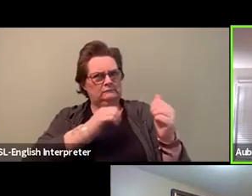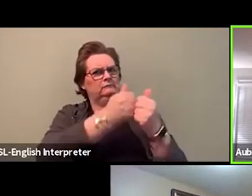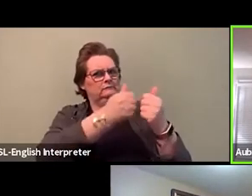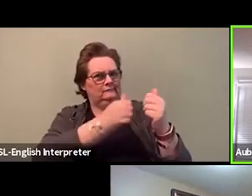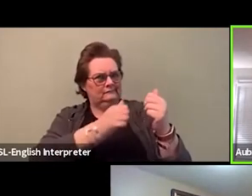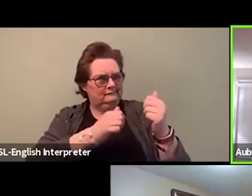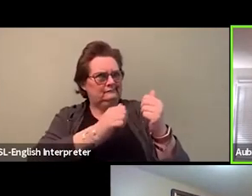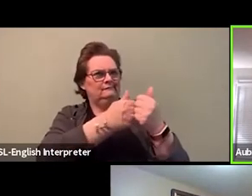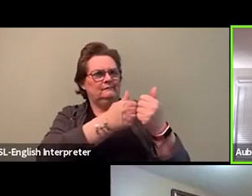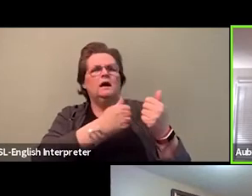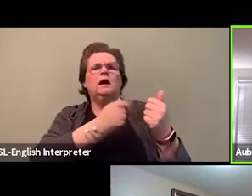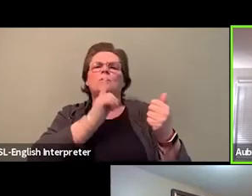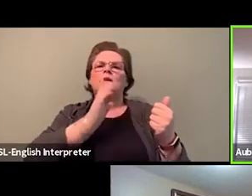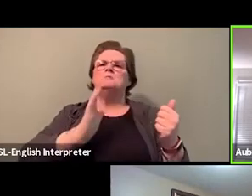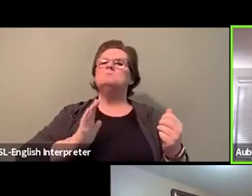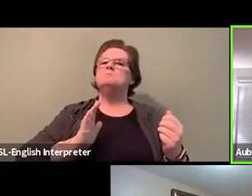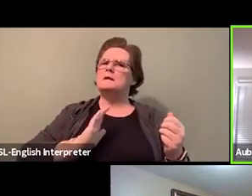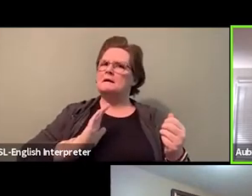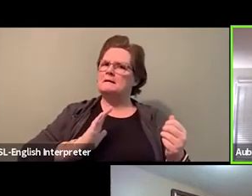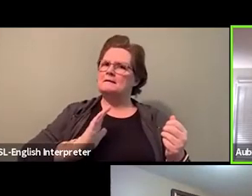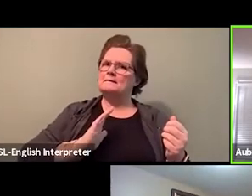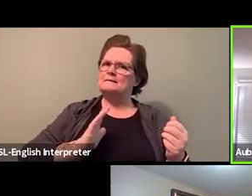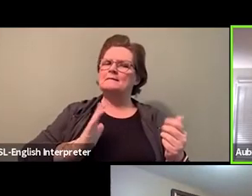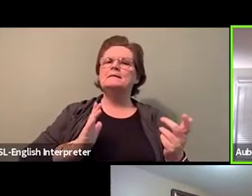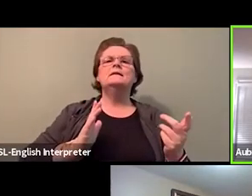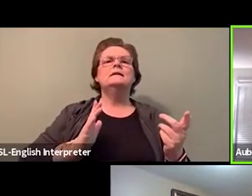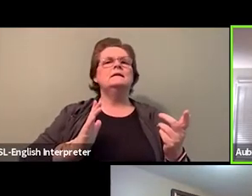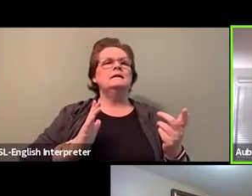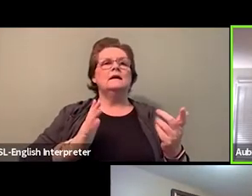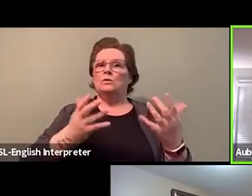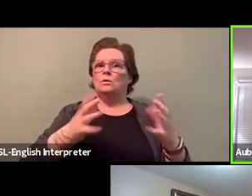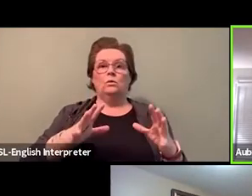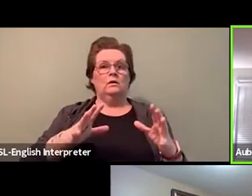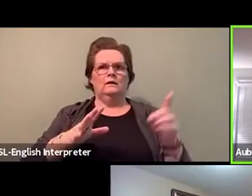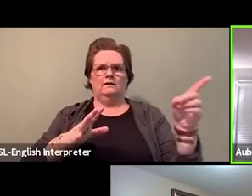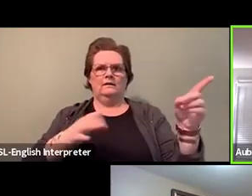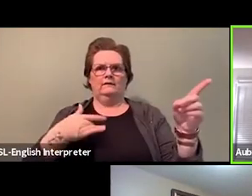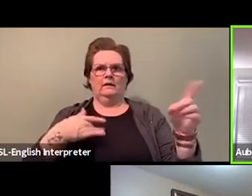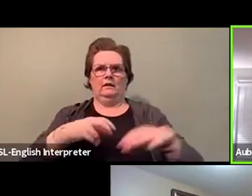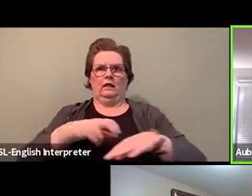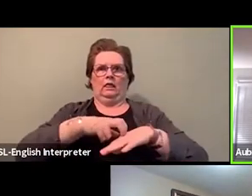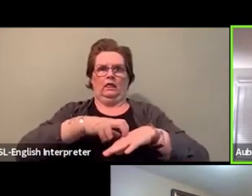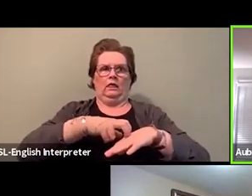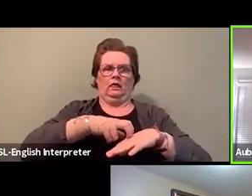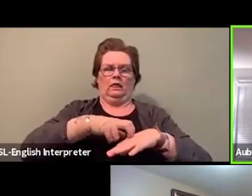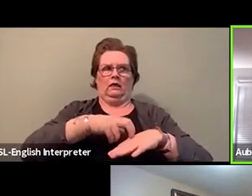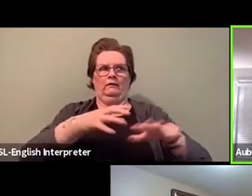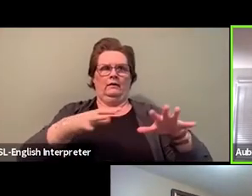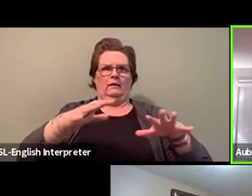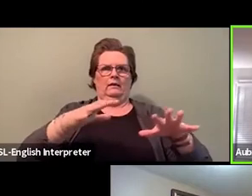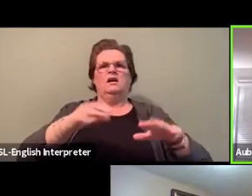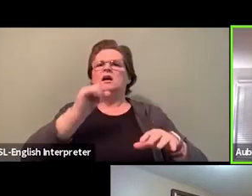to make sure that people don't by me threatening, nor am I throwing accusations to make them defensive.